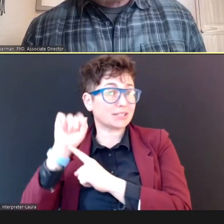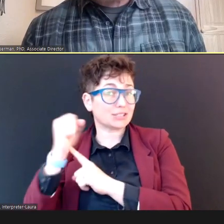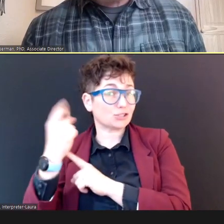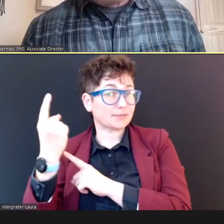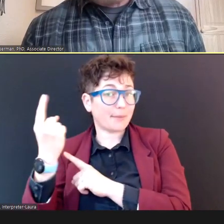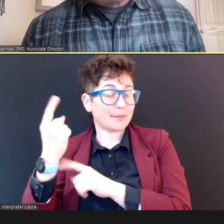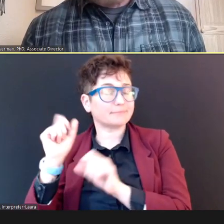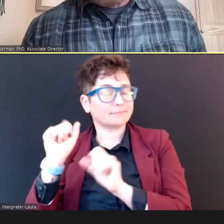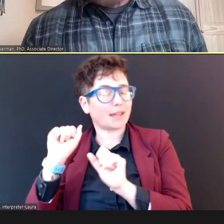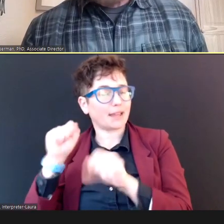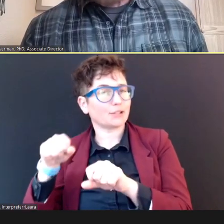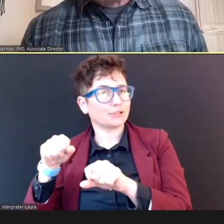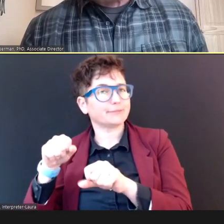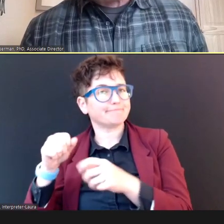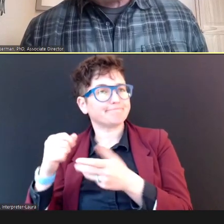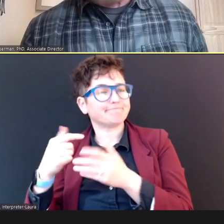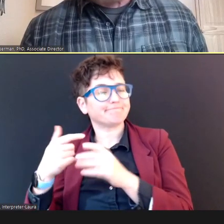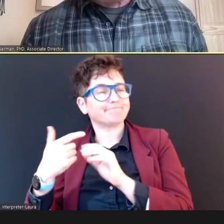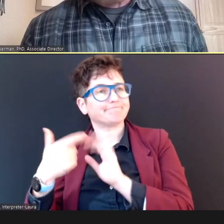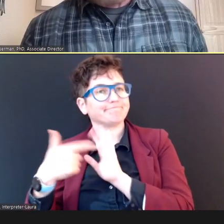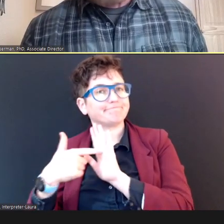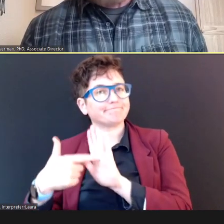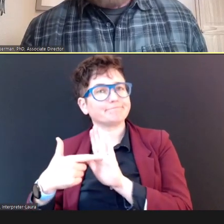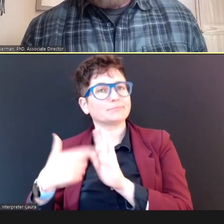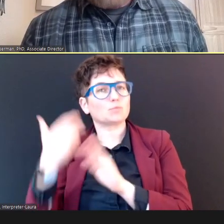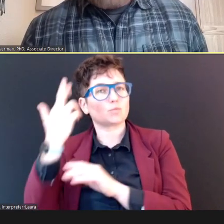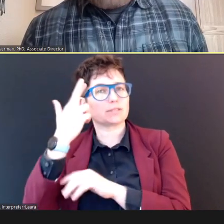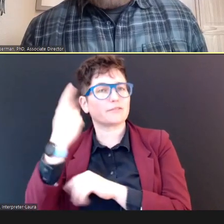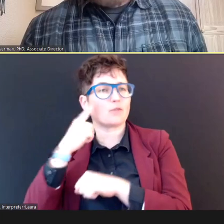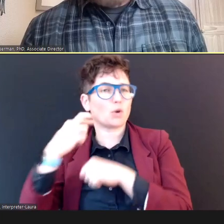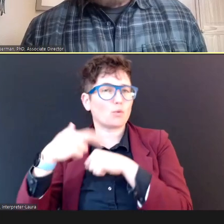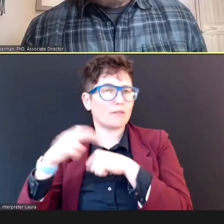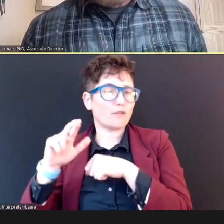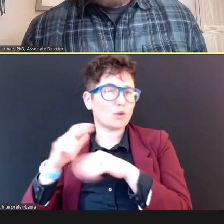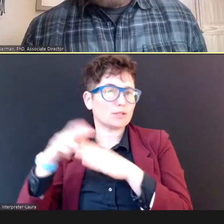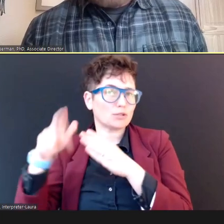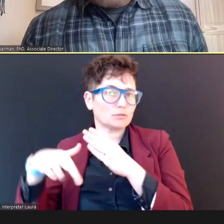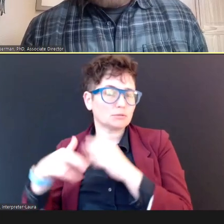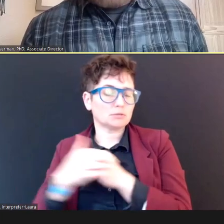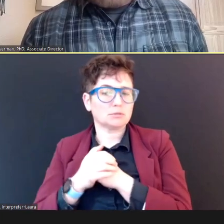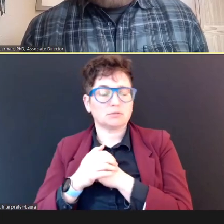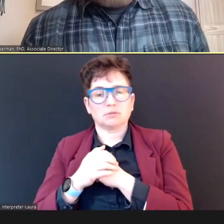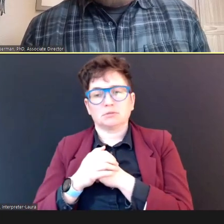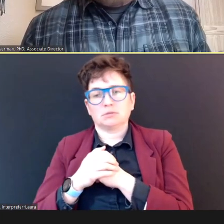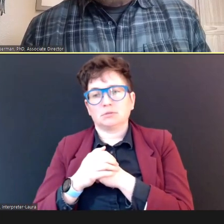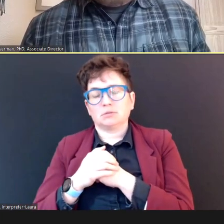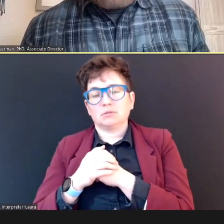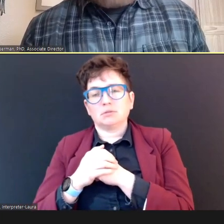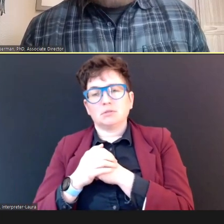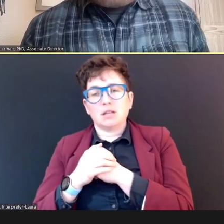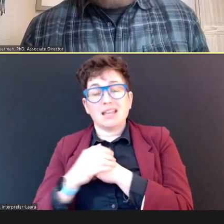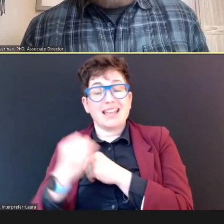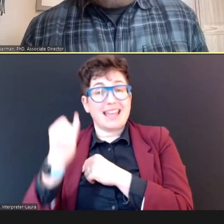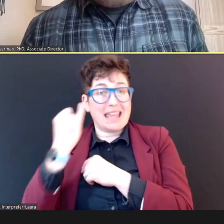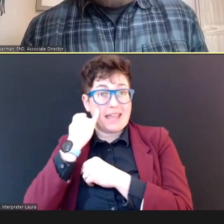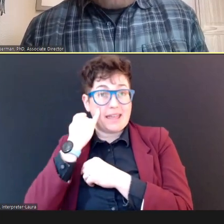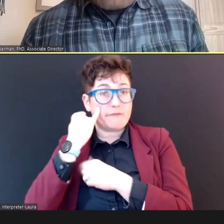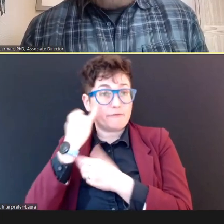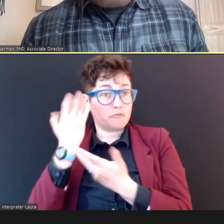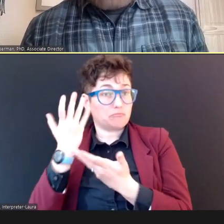explain the referring result. And then, if it's addressed or they don't have that, then we need to